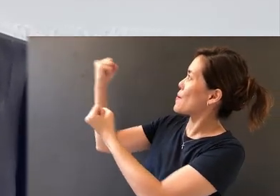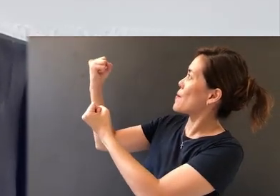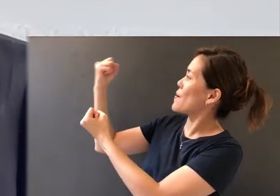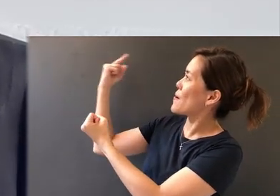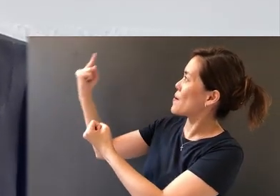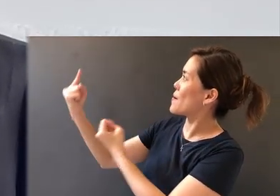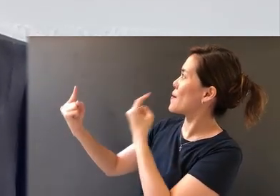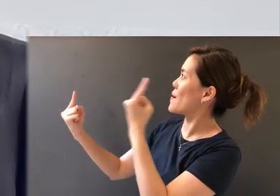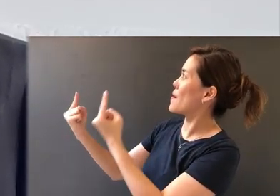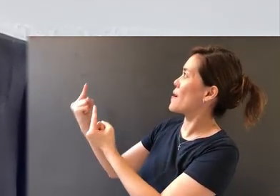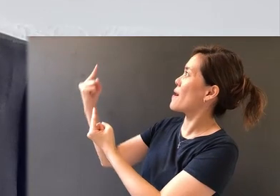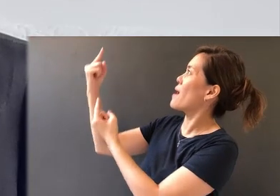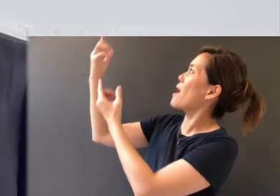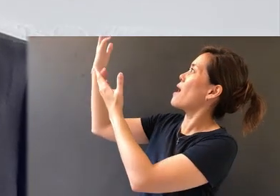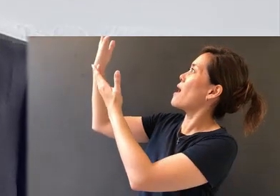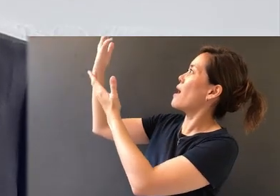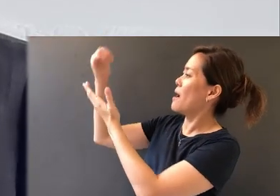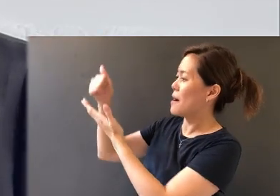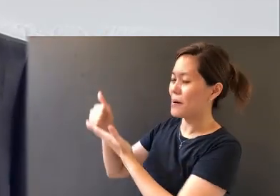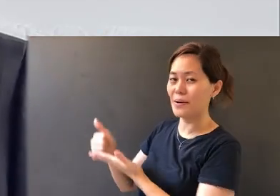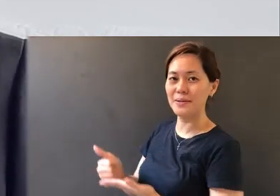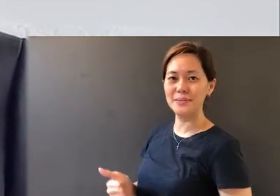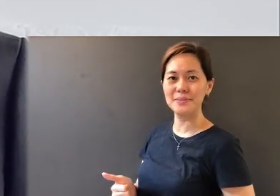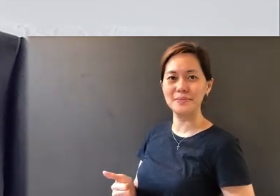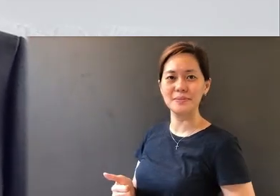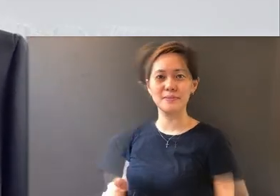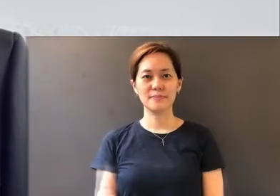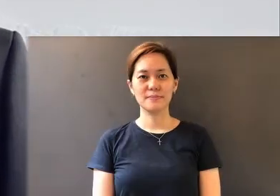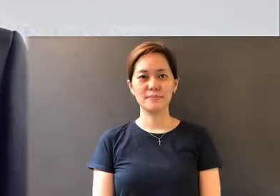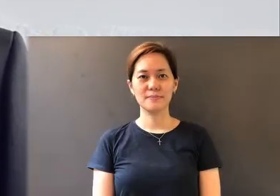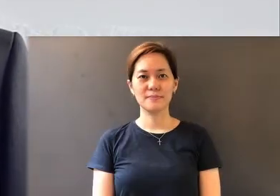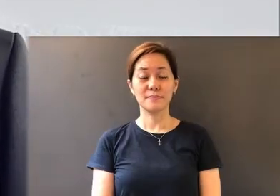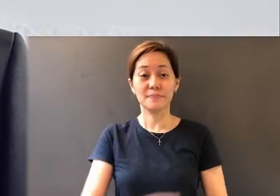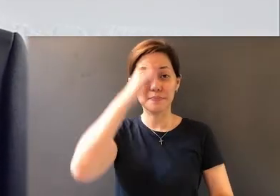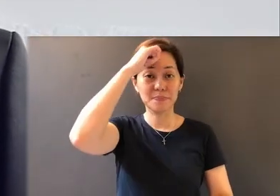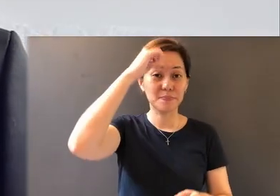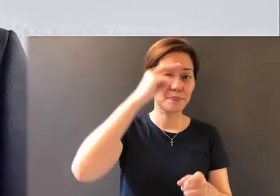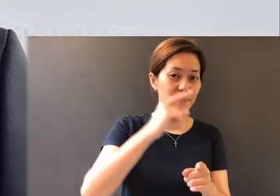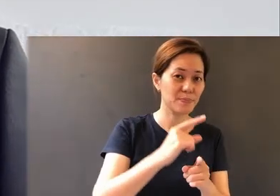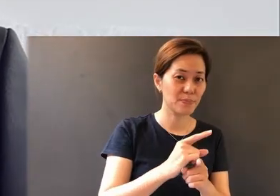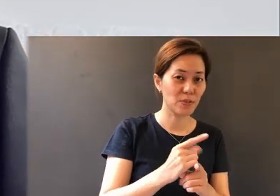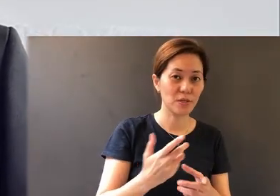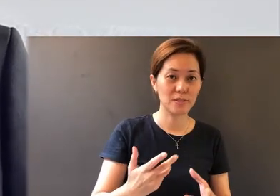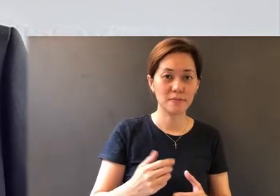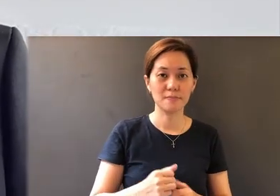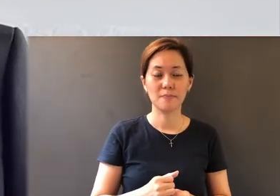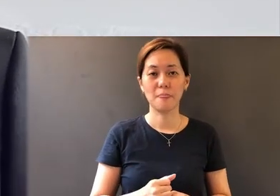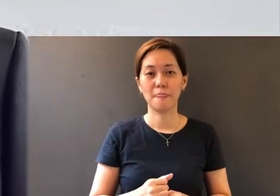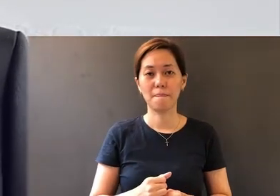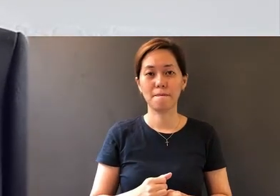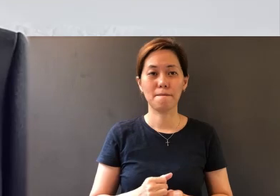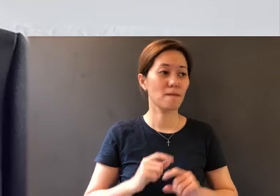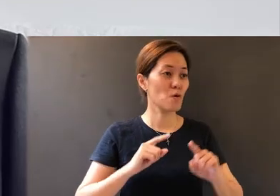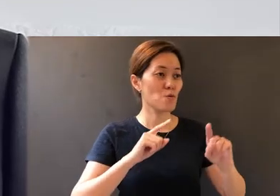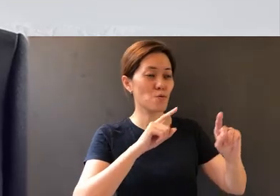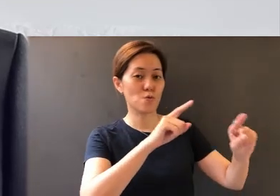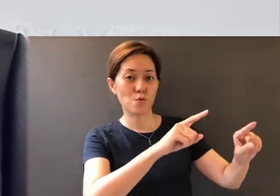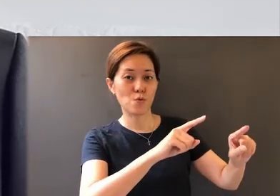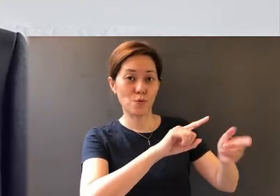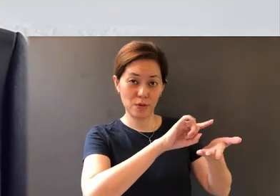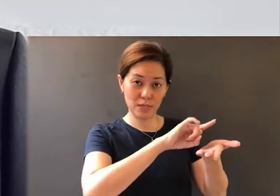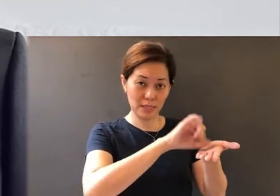and ever. Amen. So brothers, go into the week